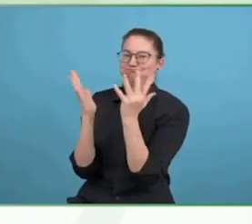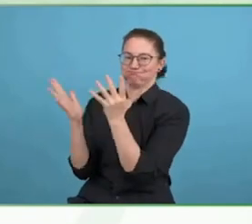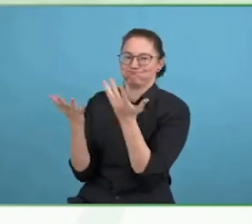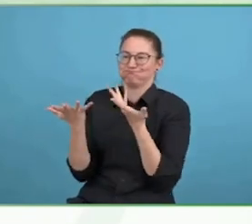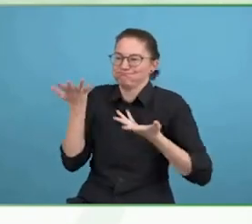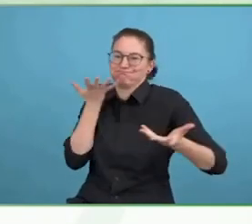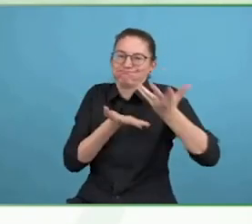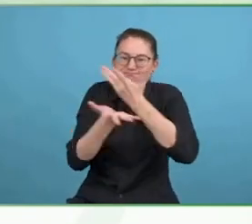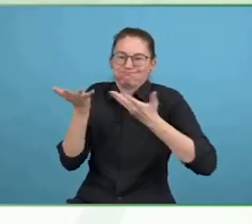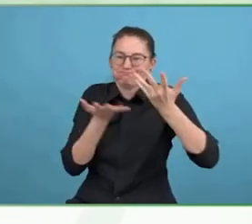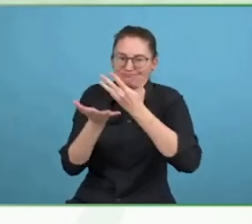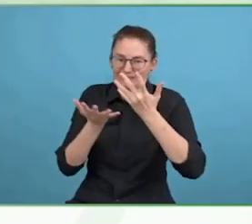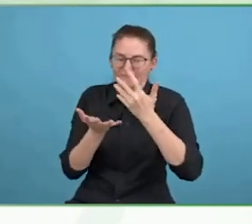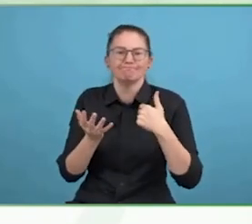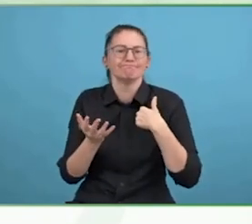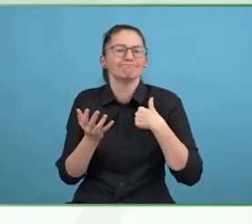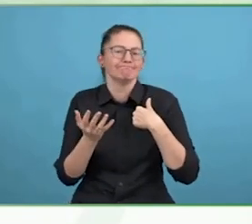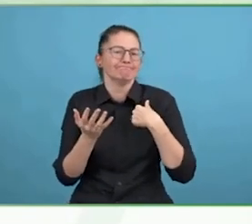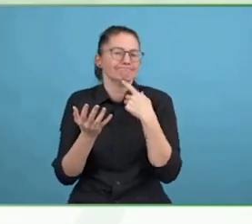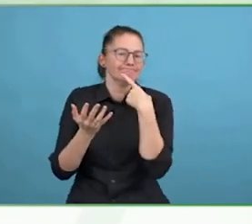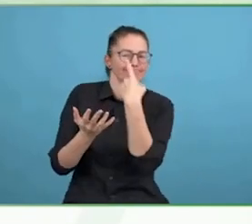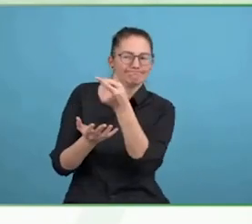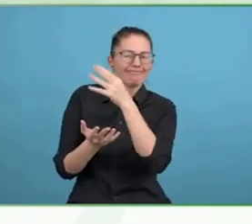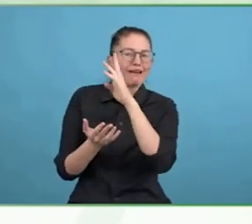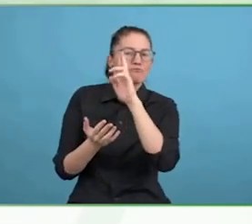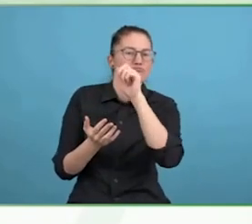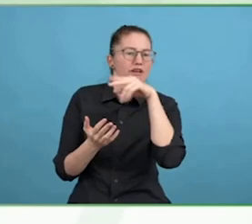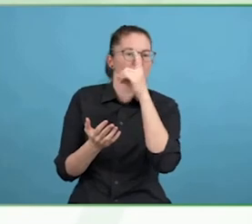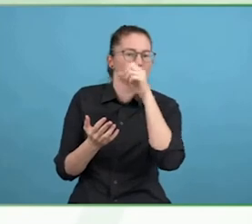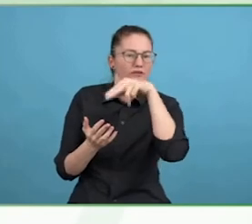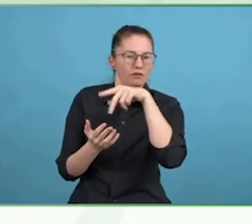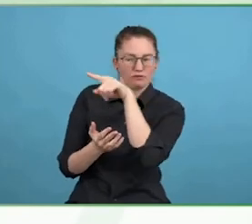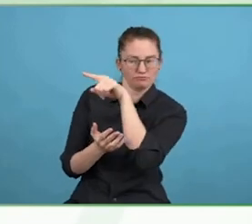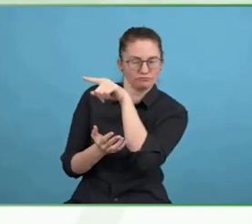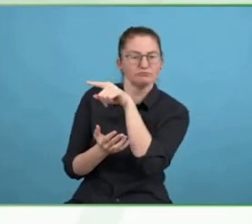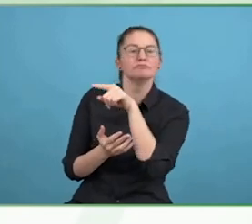What do these programs mean for companies like Sanofi?